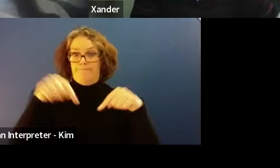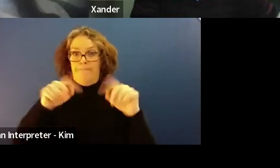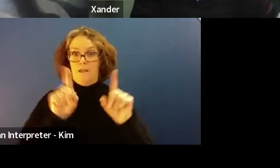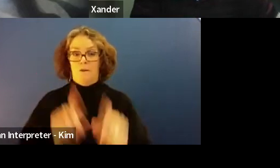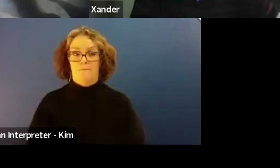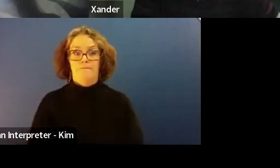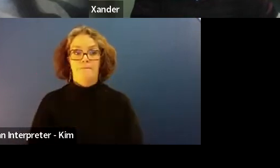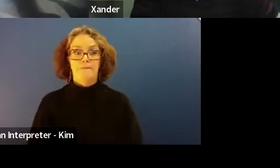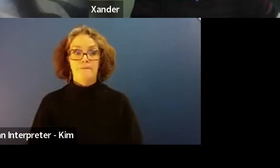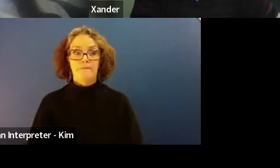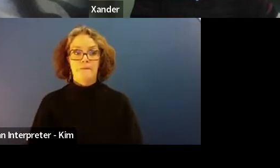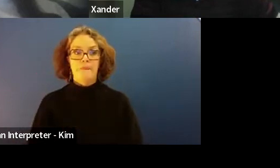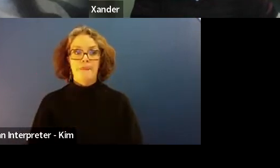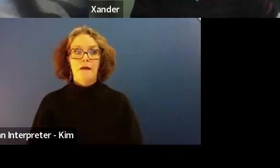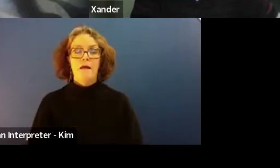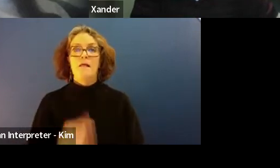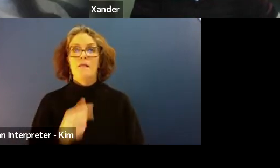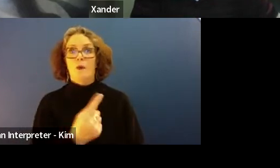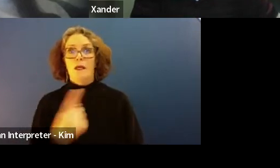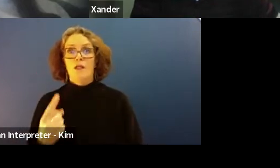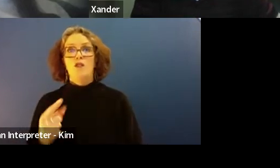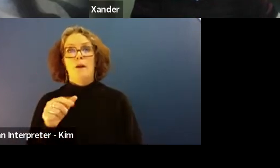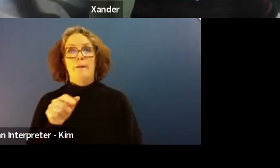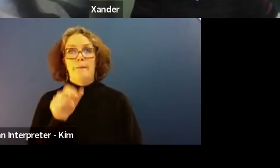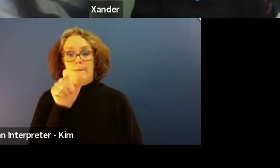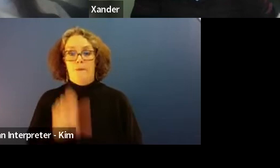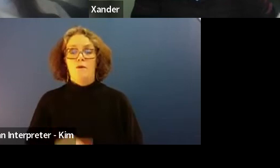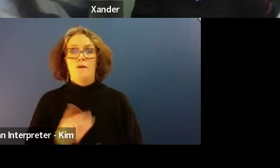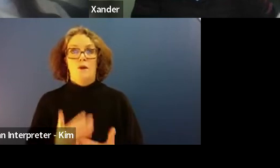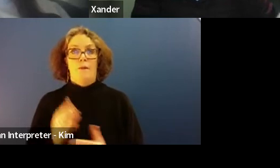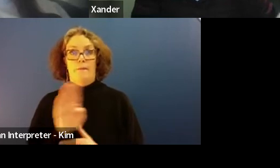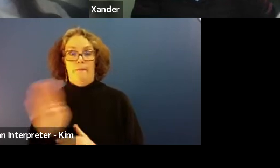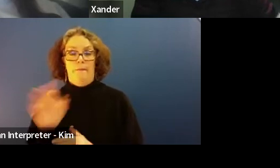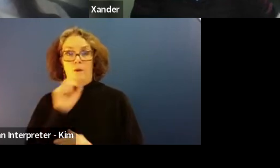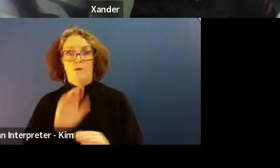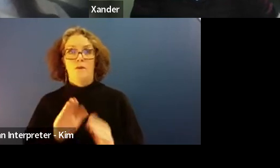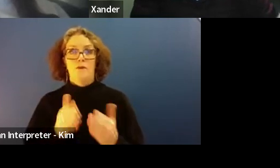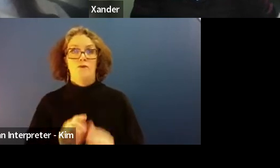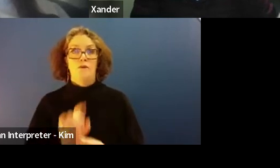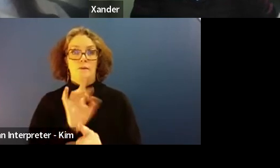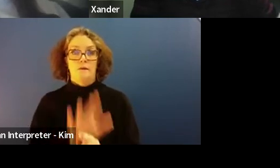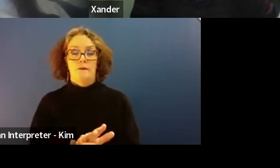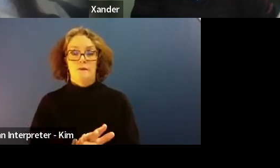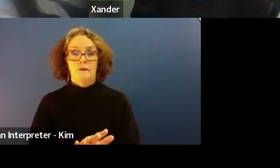So, each panelists will introduce themselves. But today, we have with us.